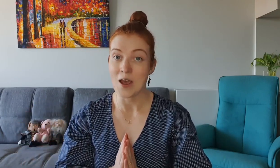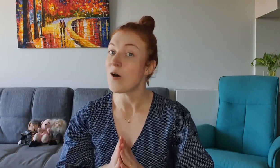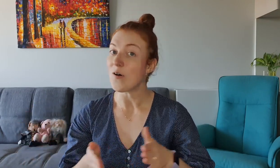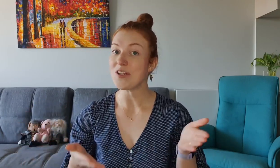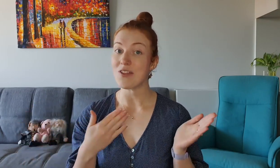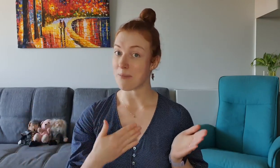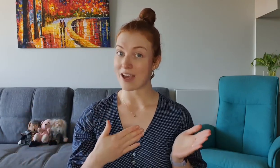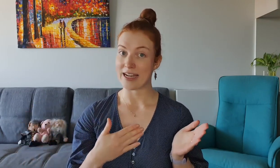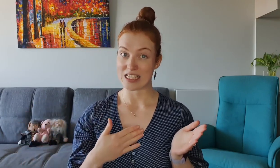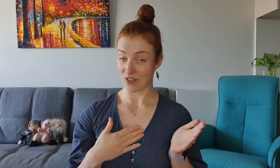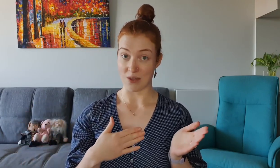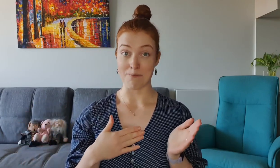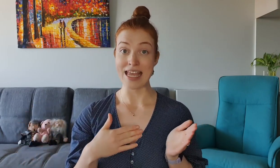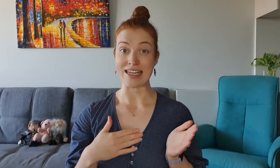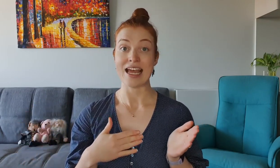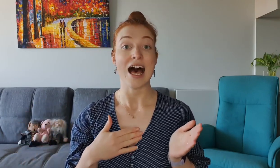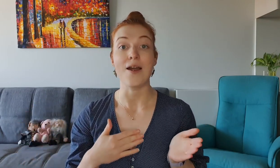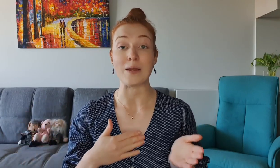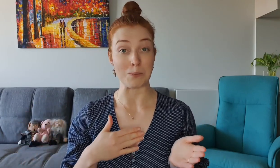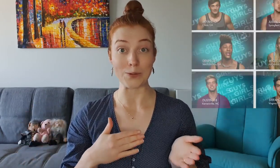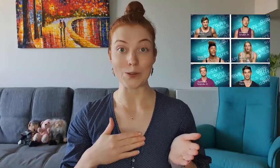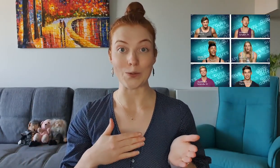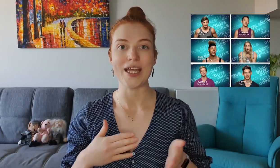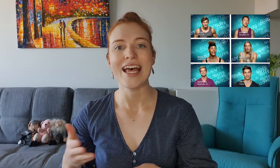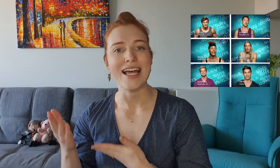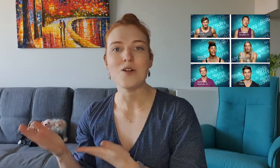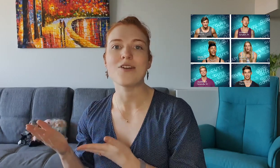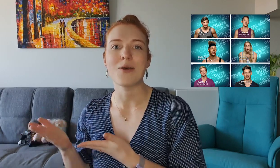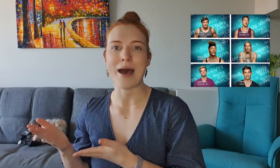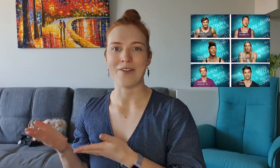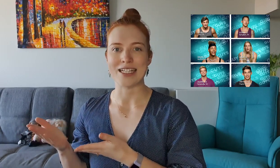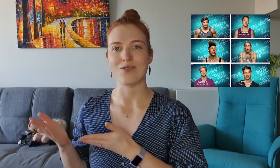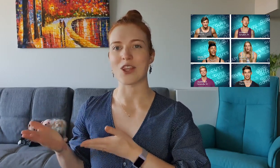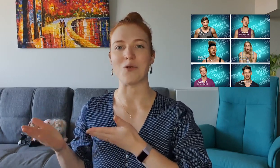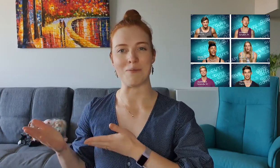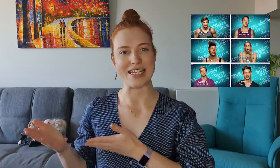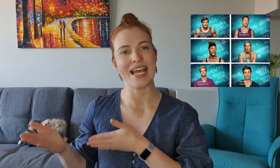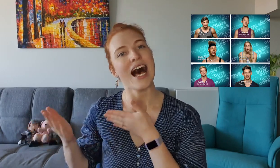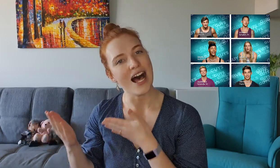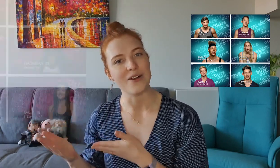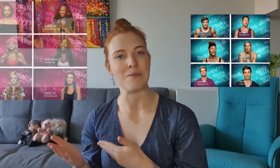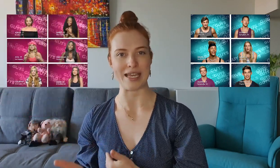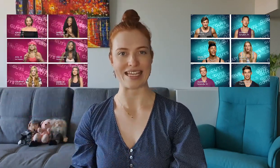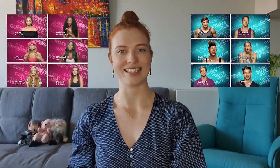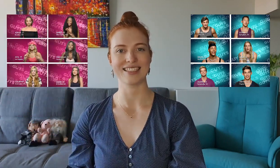all of the backgrounds for the men are in blue and all of the backgrounds for the women are in pink